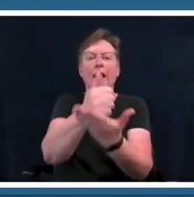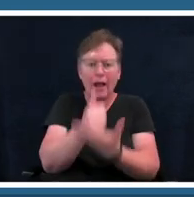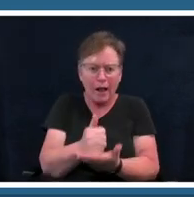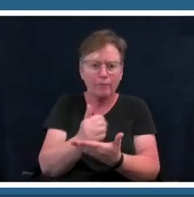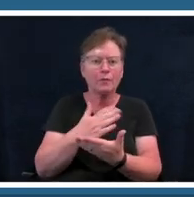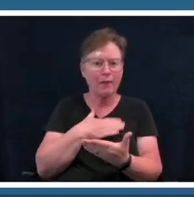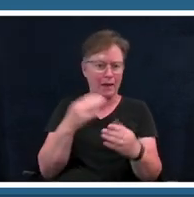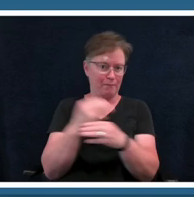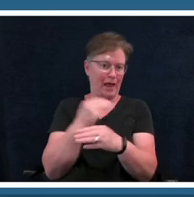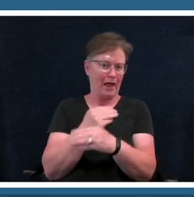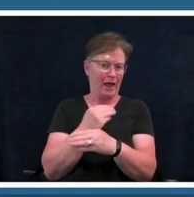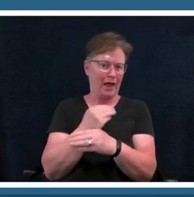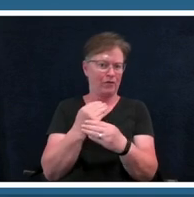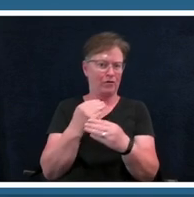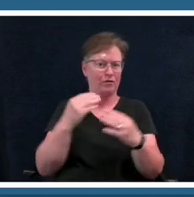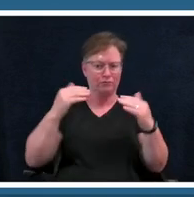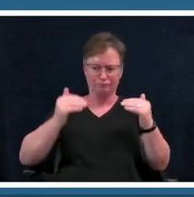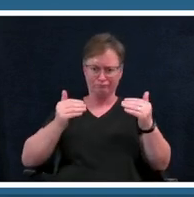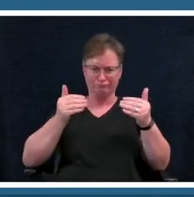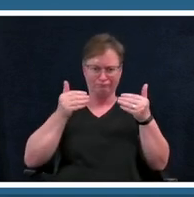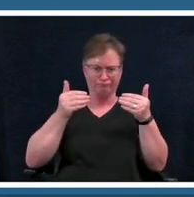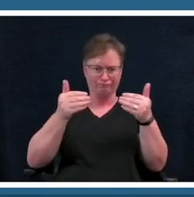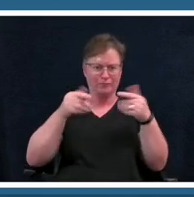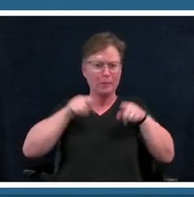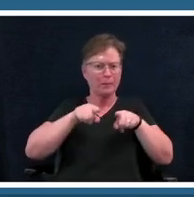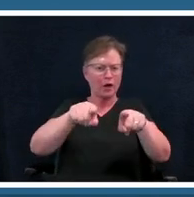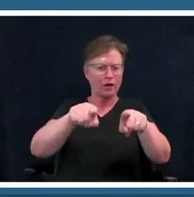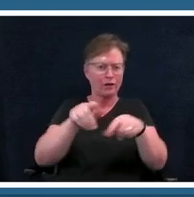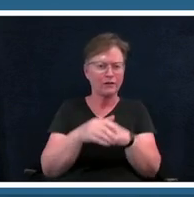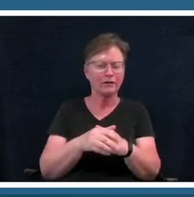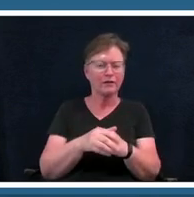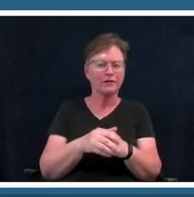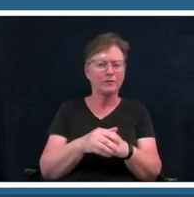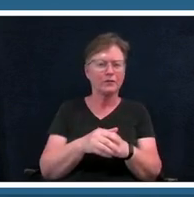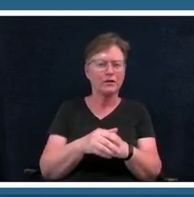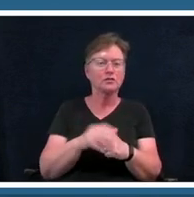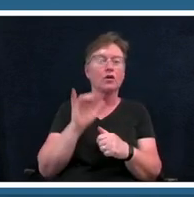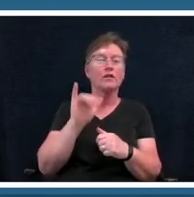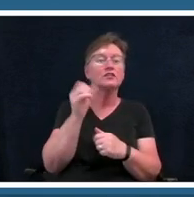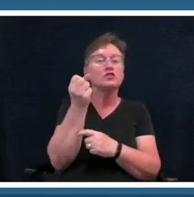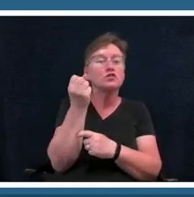different way so